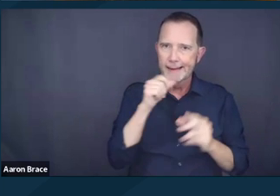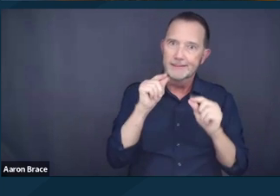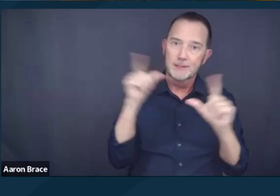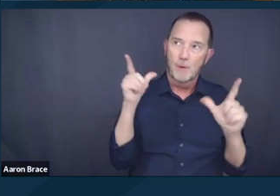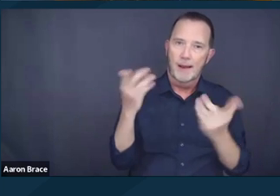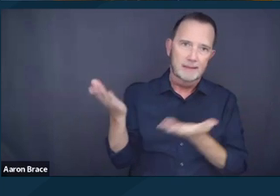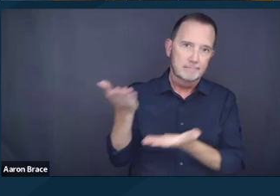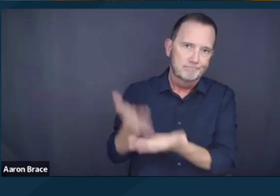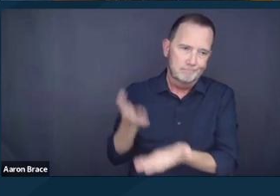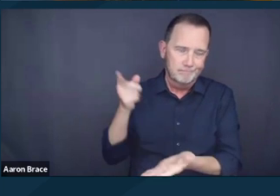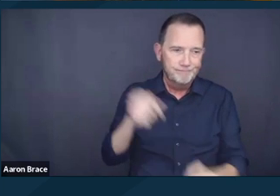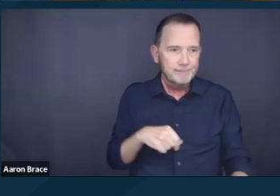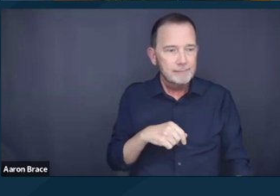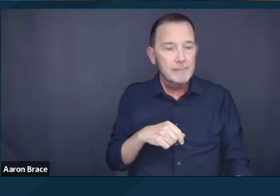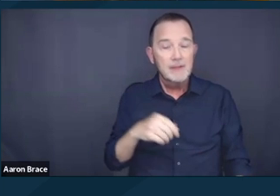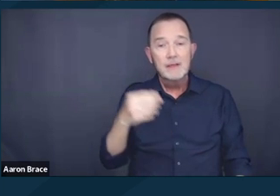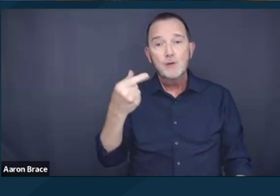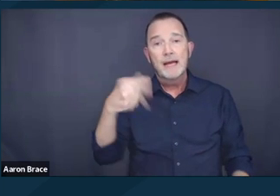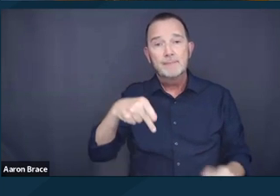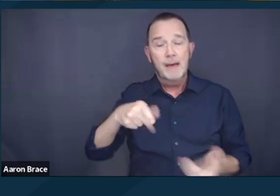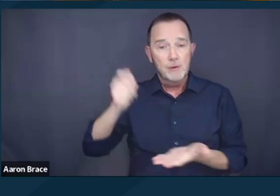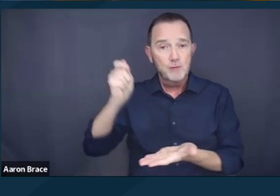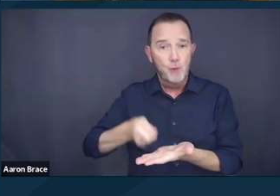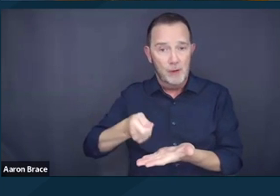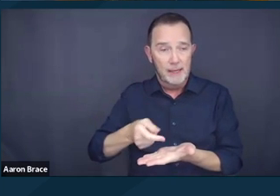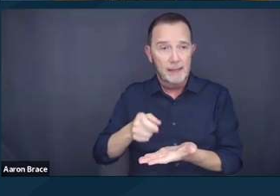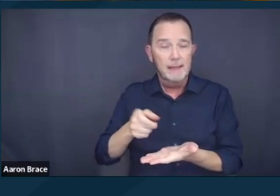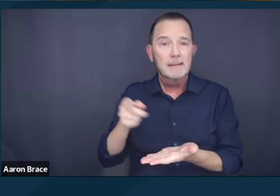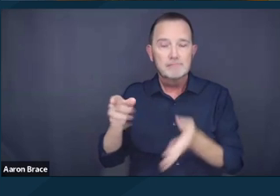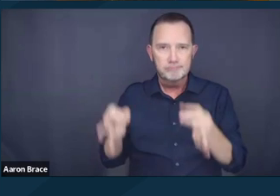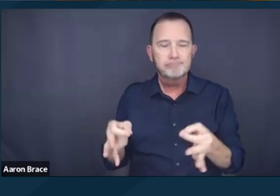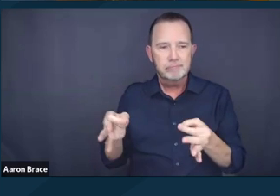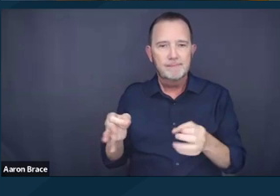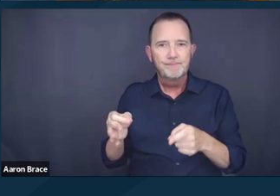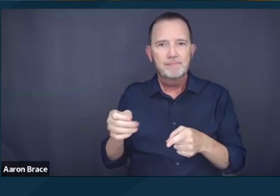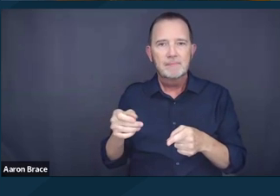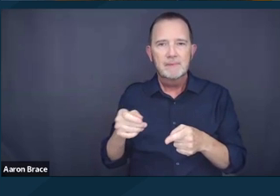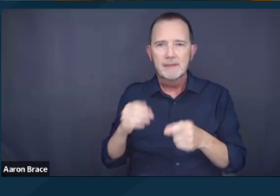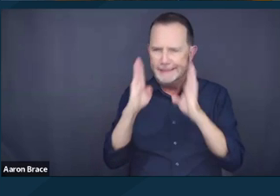Although the Grants Pass ruling did predicate itself on an 8th Amendment analysis,